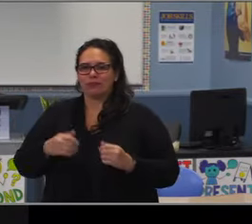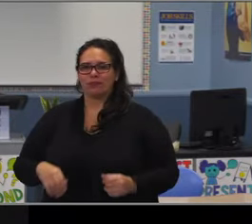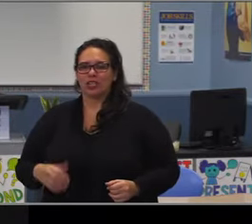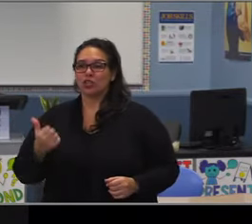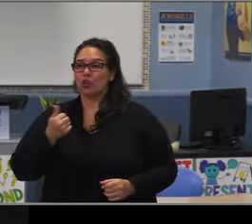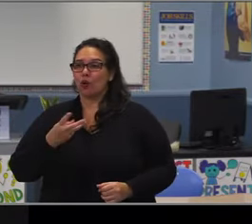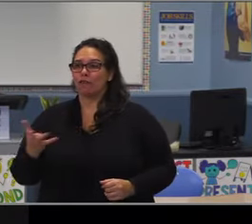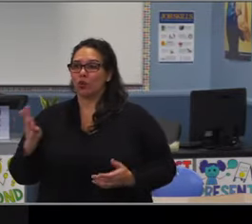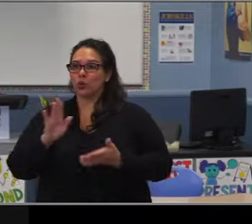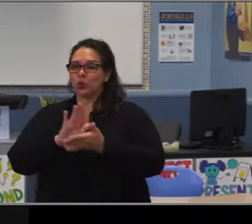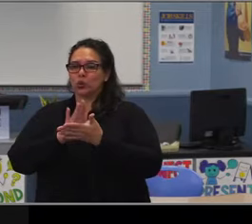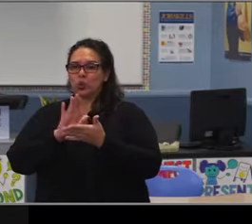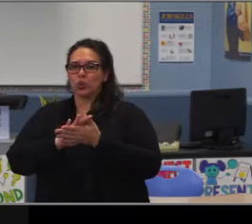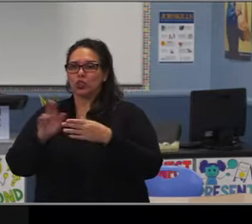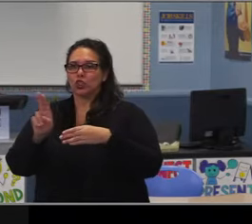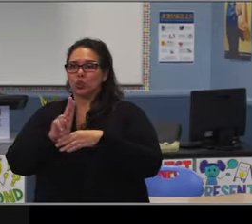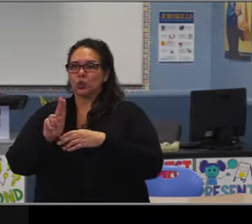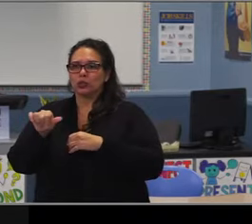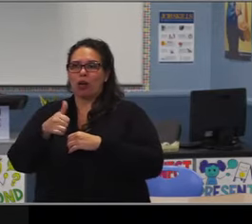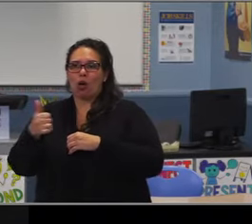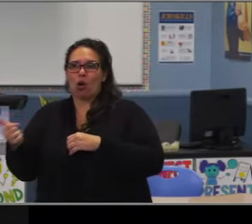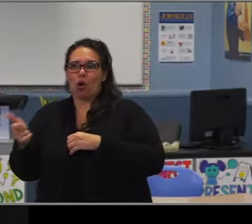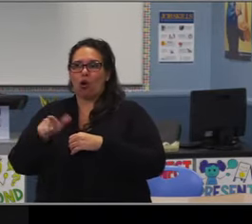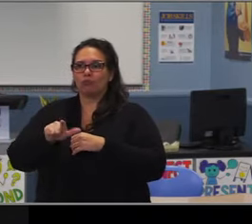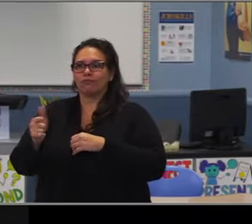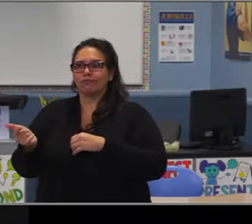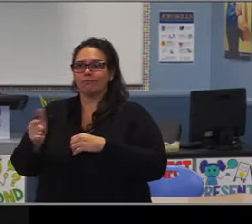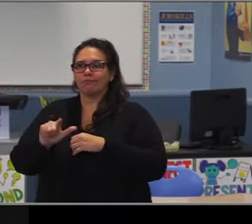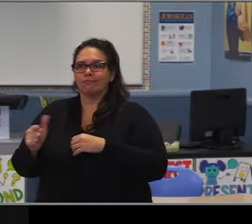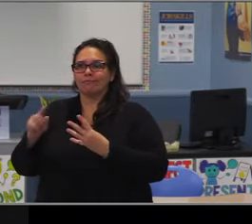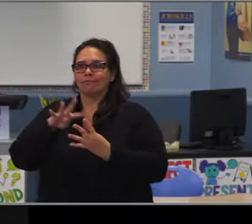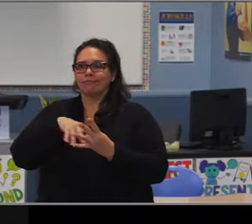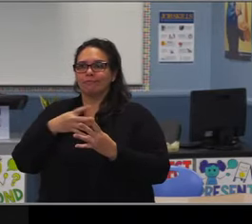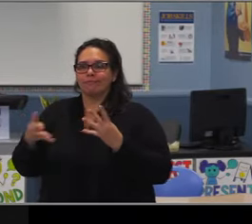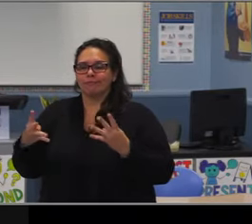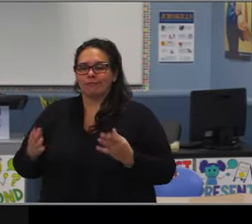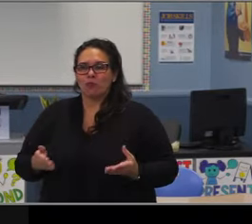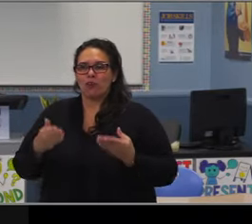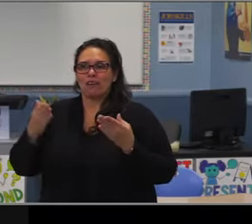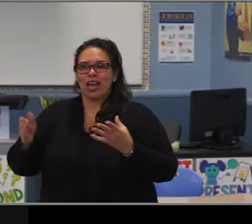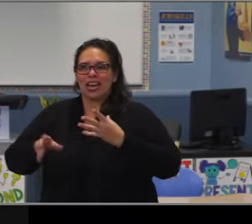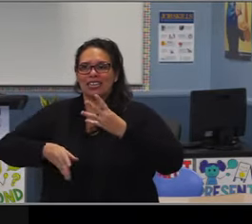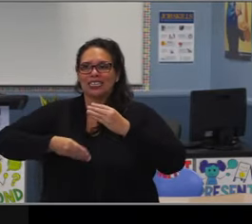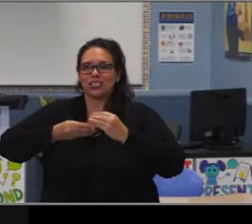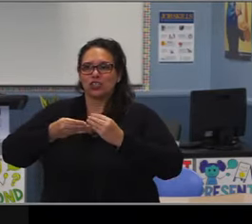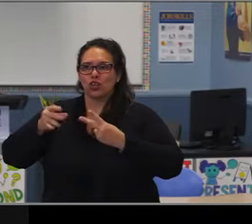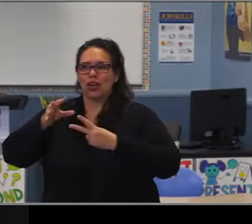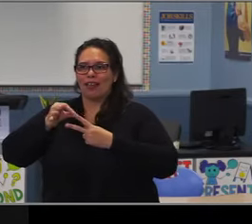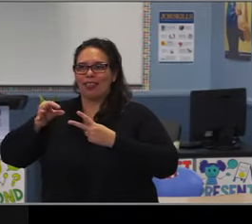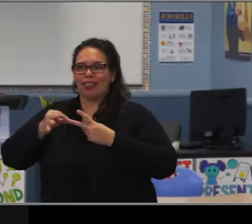and program options. Looking at the potential conversion of select K-8 schools